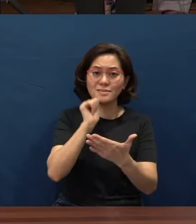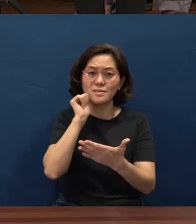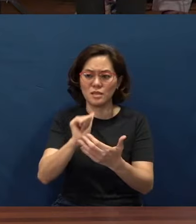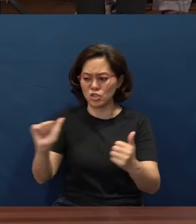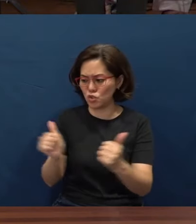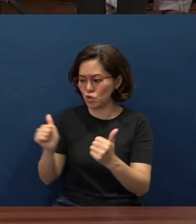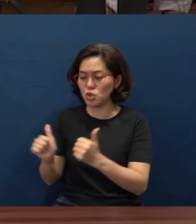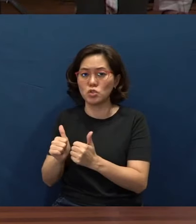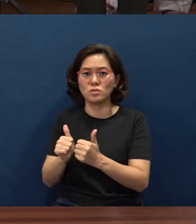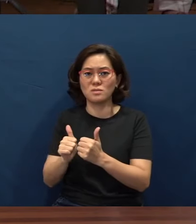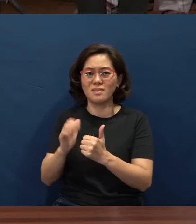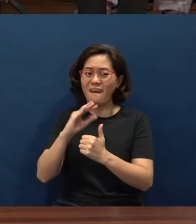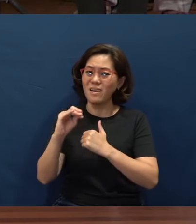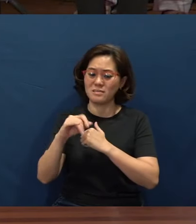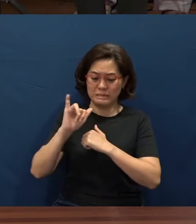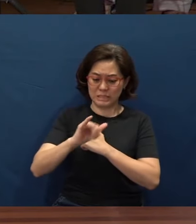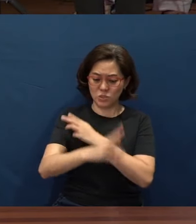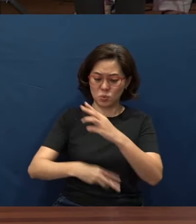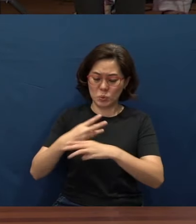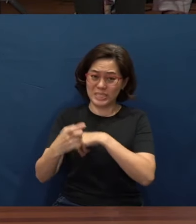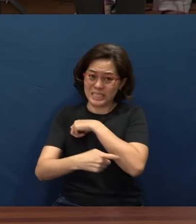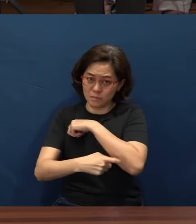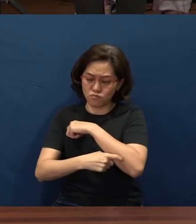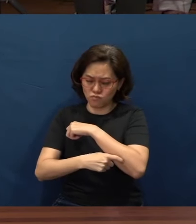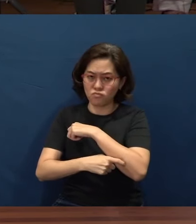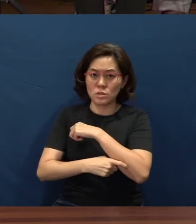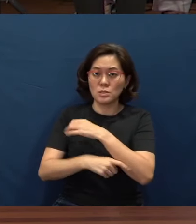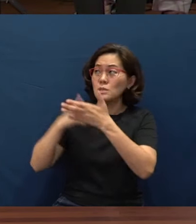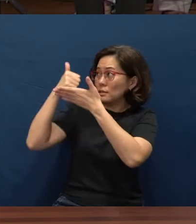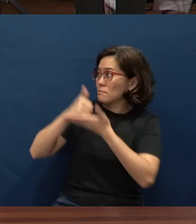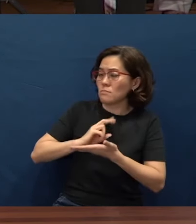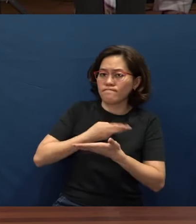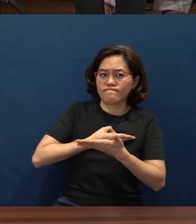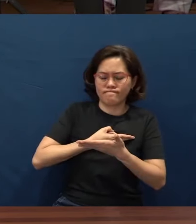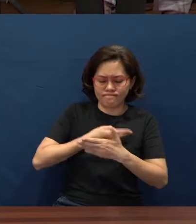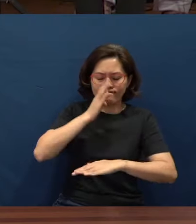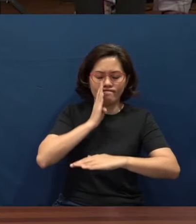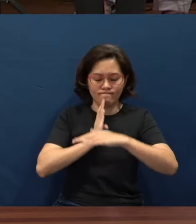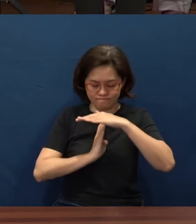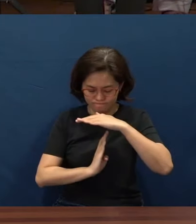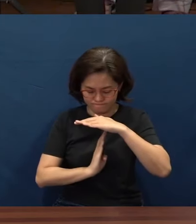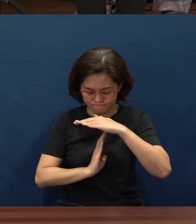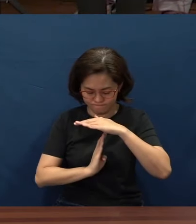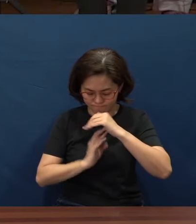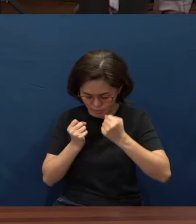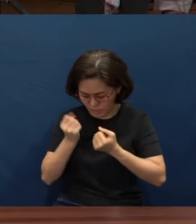and the temptations of this world. Please help us to be humble, to submit to You